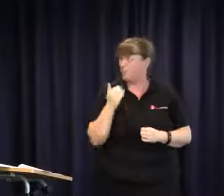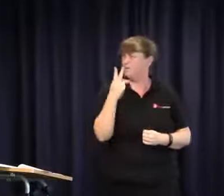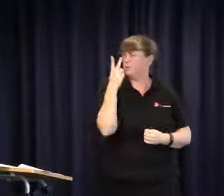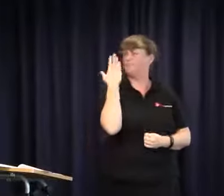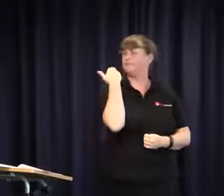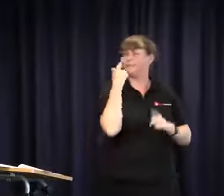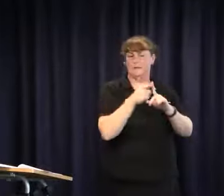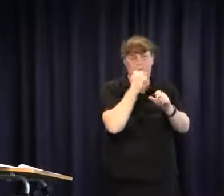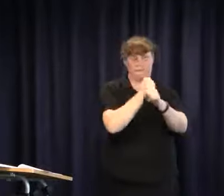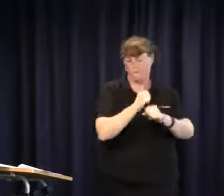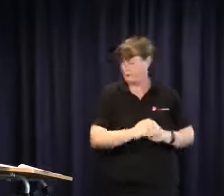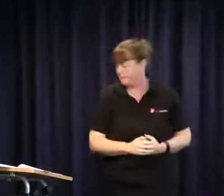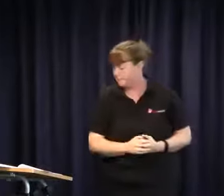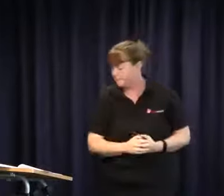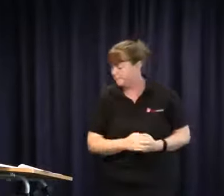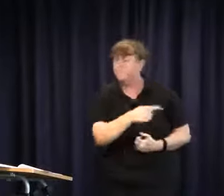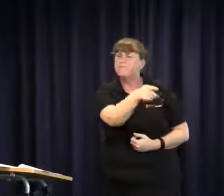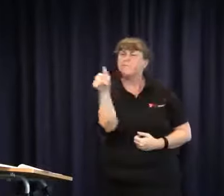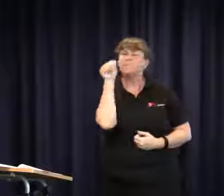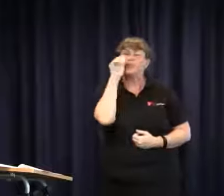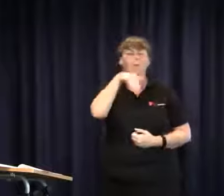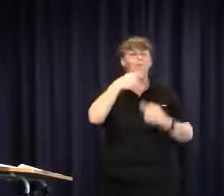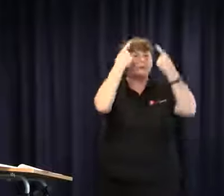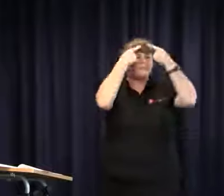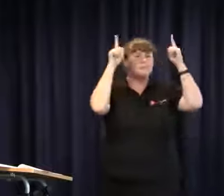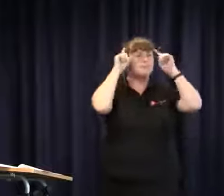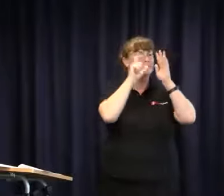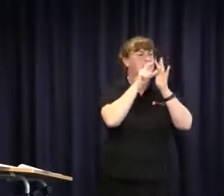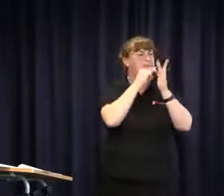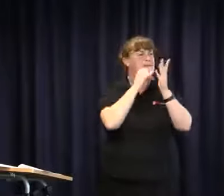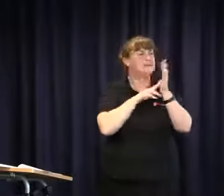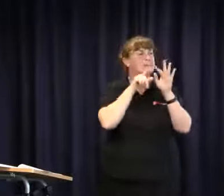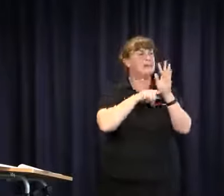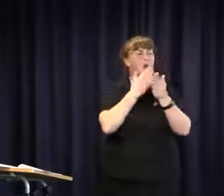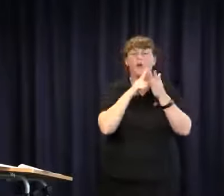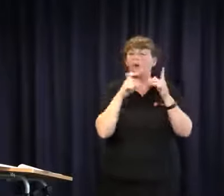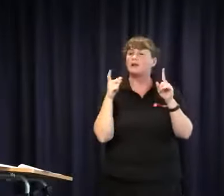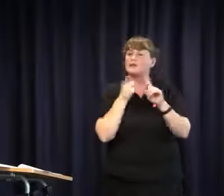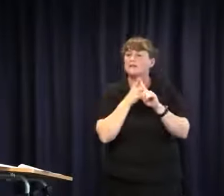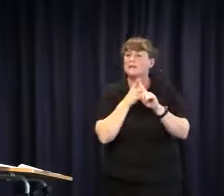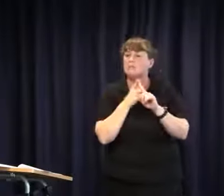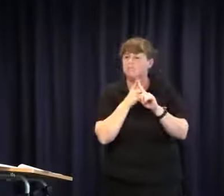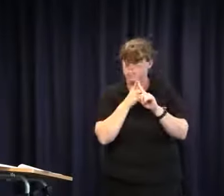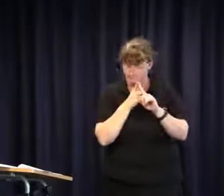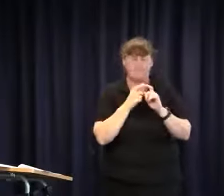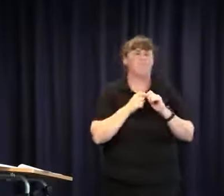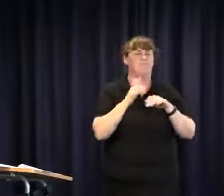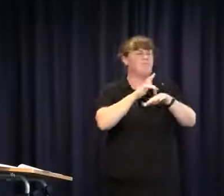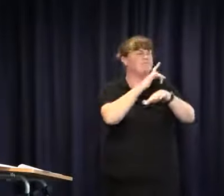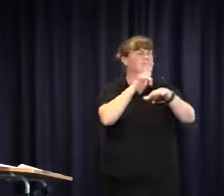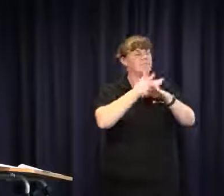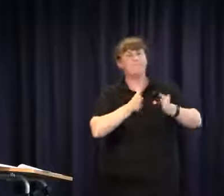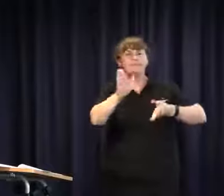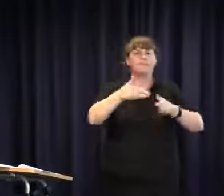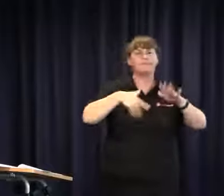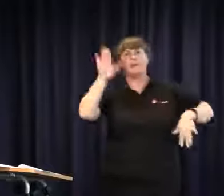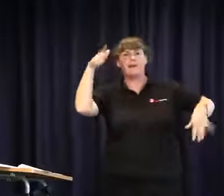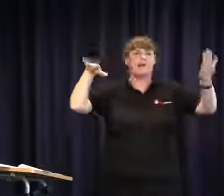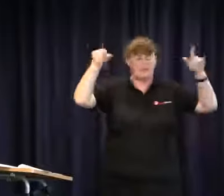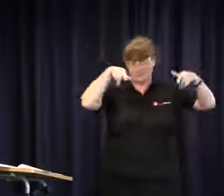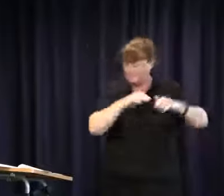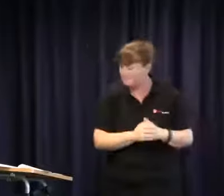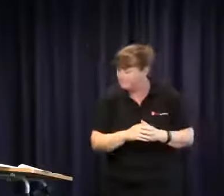advocacy can work and I'll give you two examples. You would be aware of Disney on Ice. They